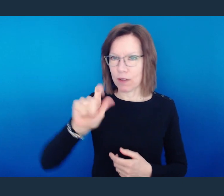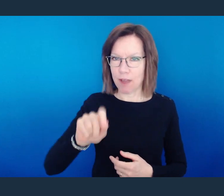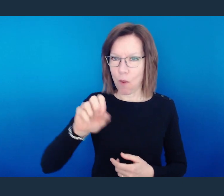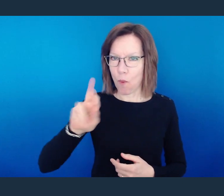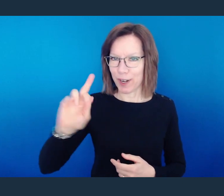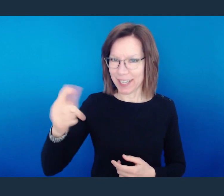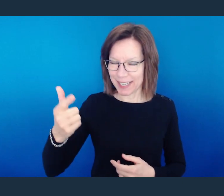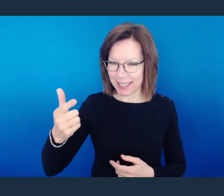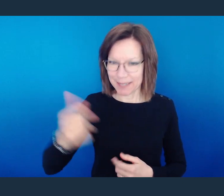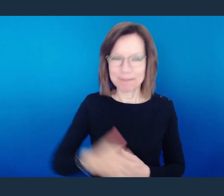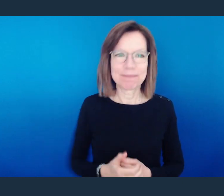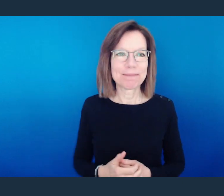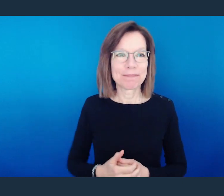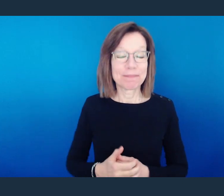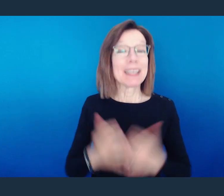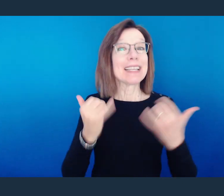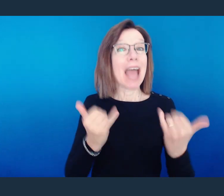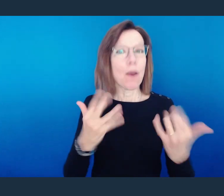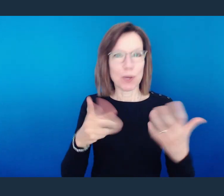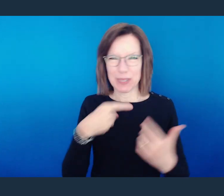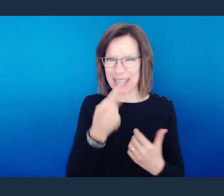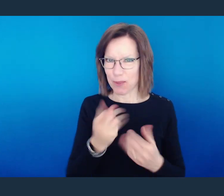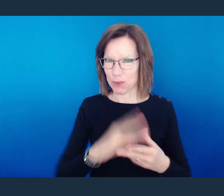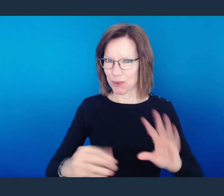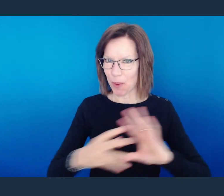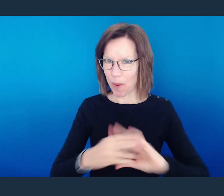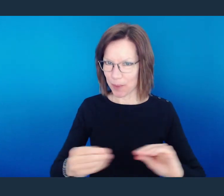Okay. Now I want to tell you a little story.